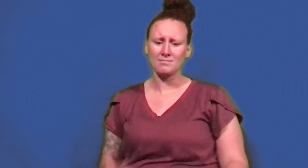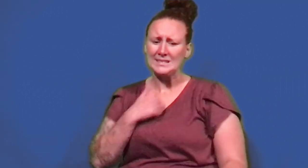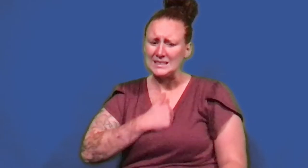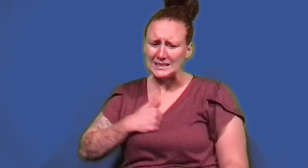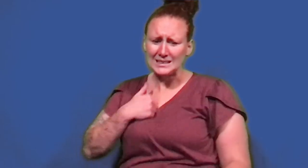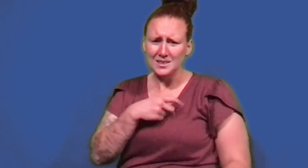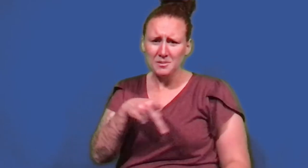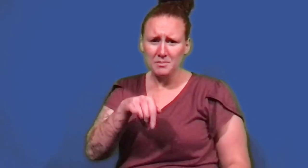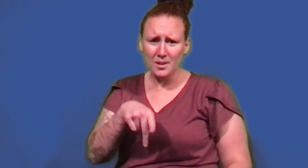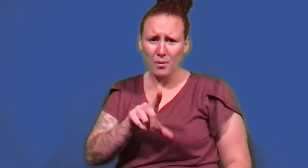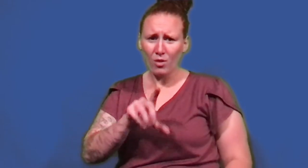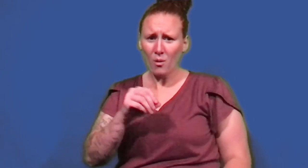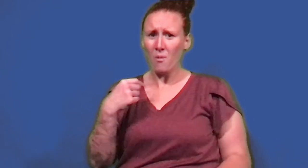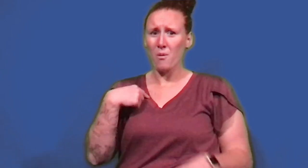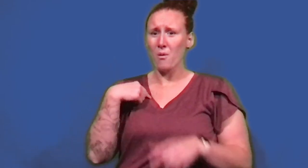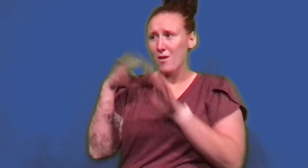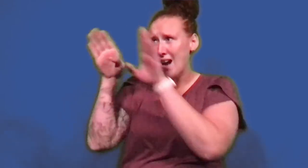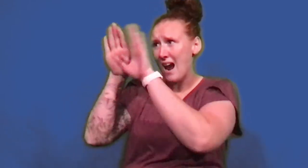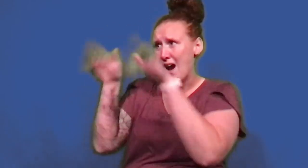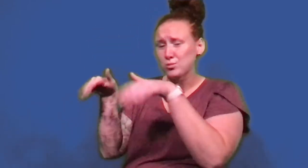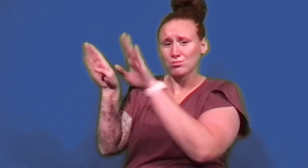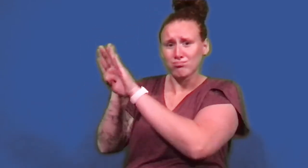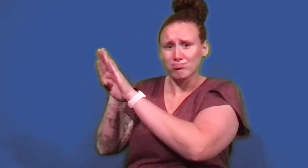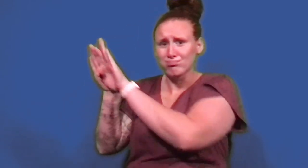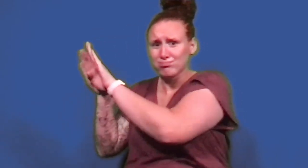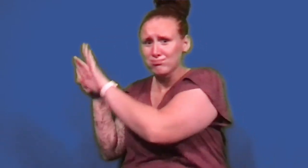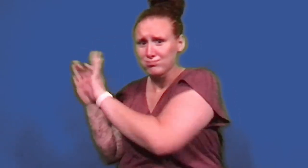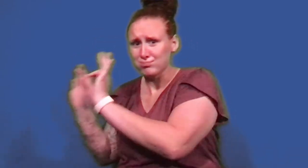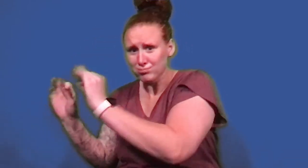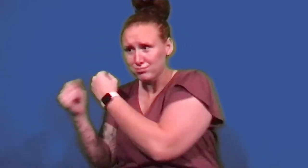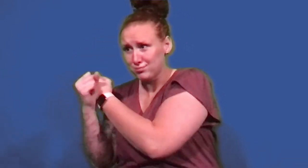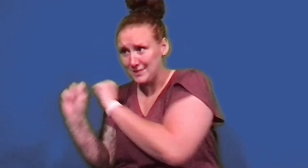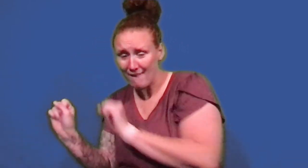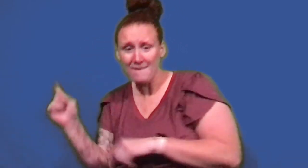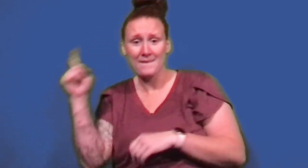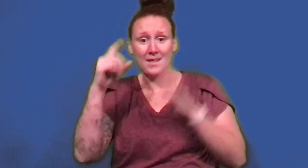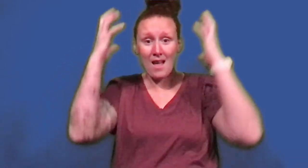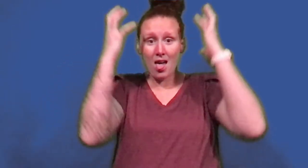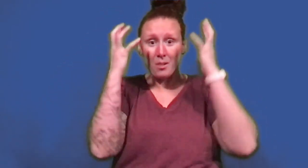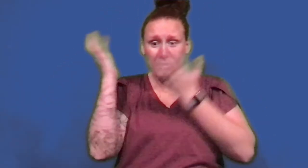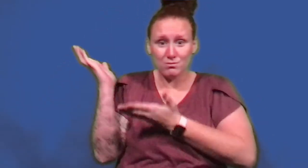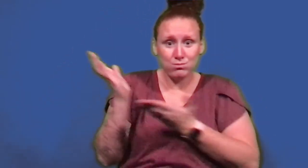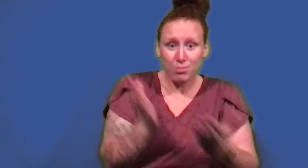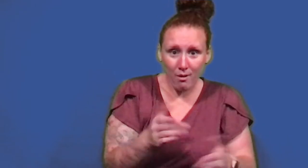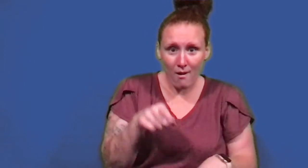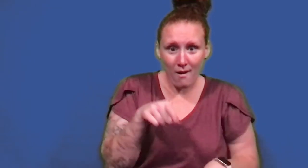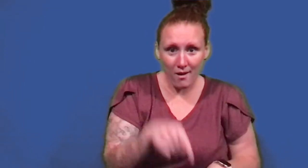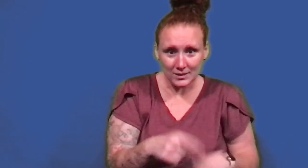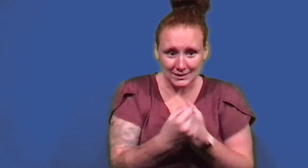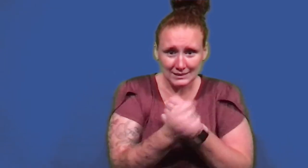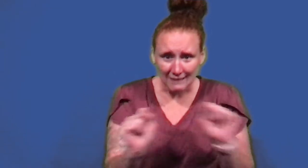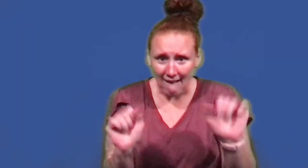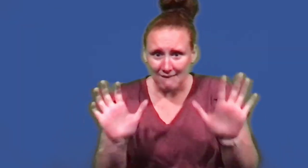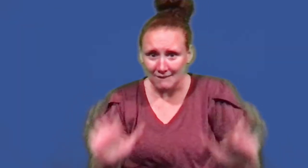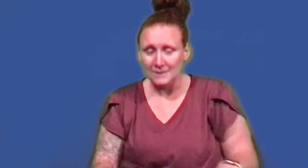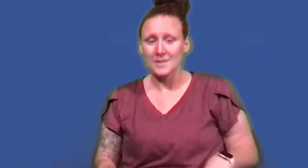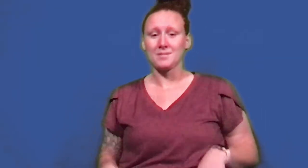Sorry Piplo. I had to close up our house. I brought your helmets just in case things fall down,